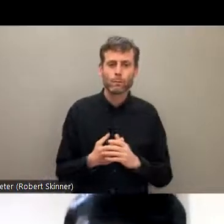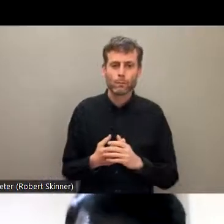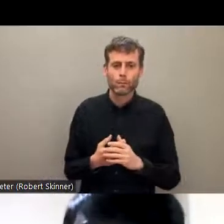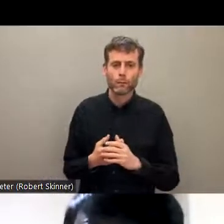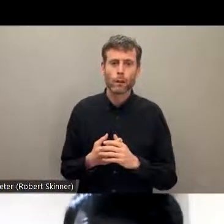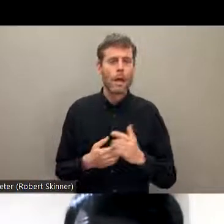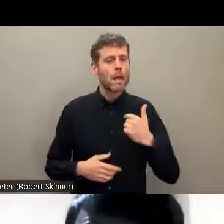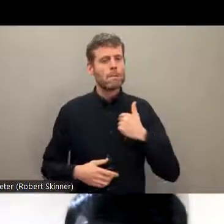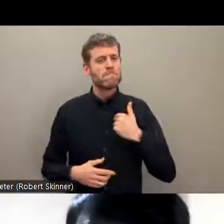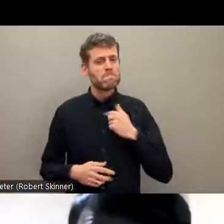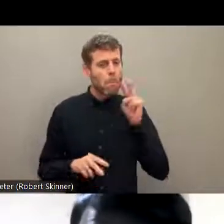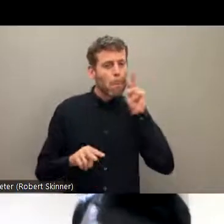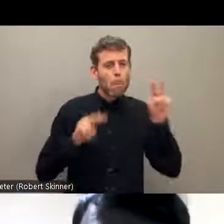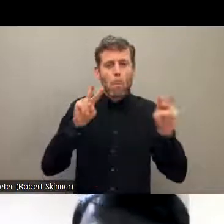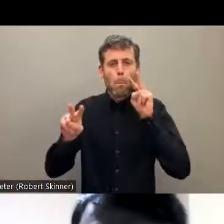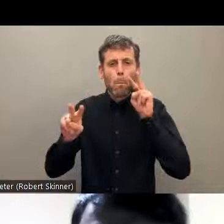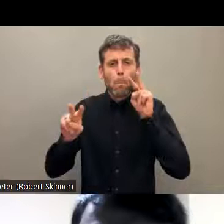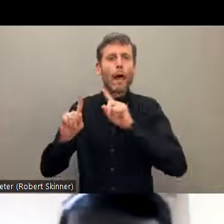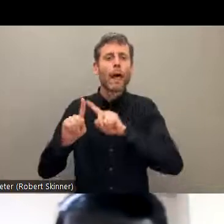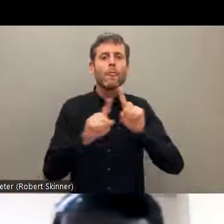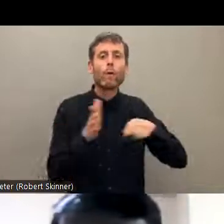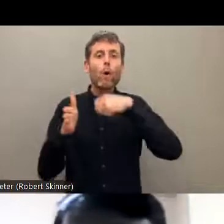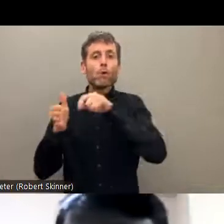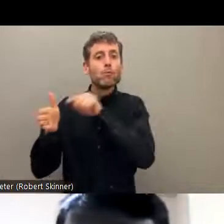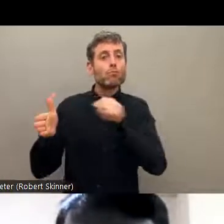of targeted programs for Dalit people. Most of the